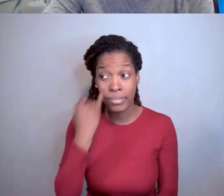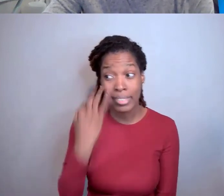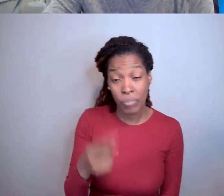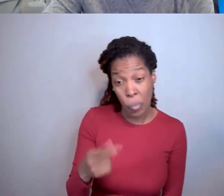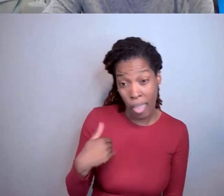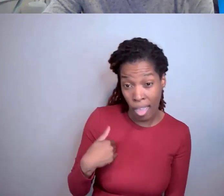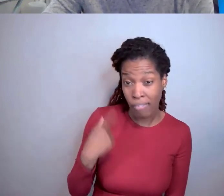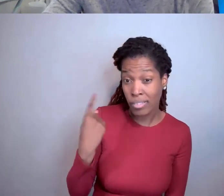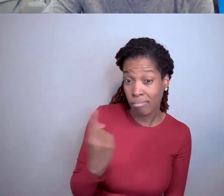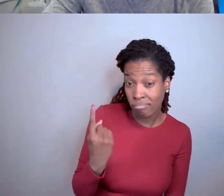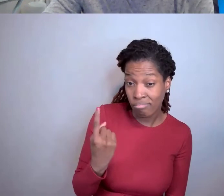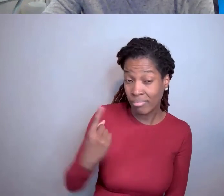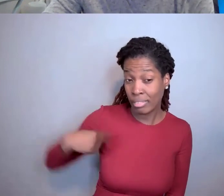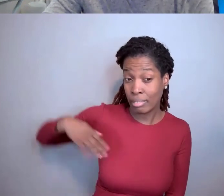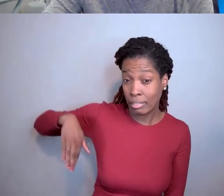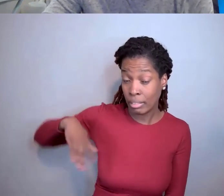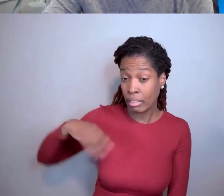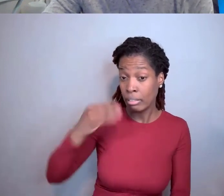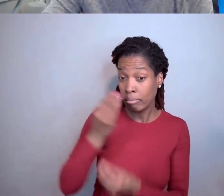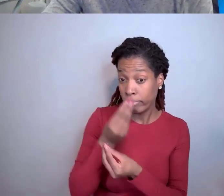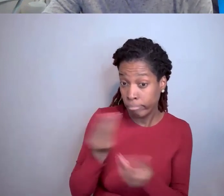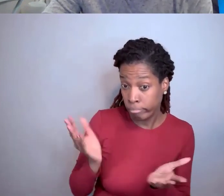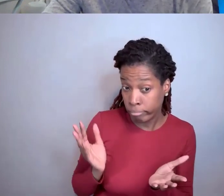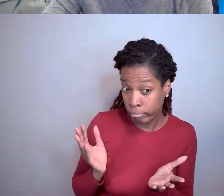that hasn't been disclosed, get it in there.